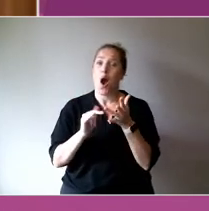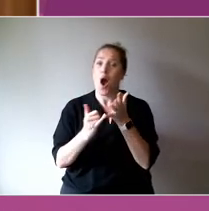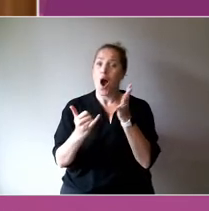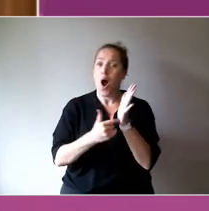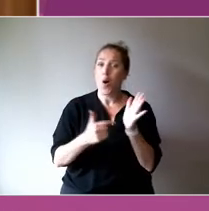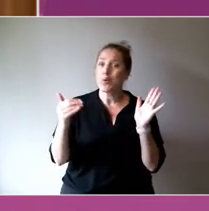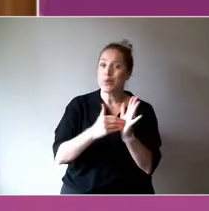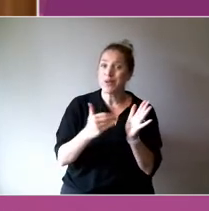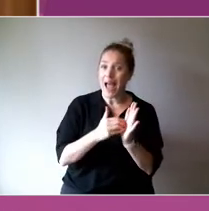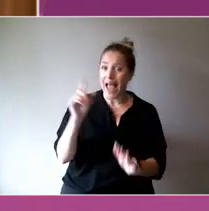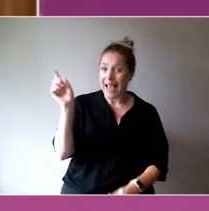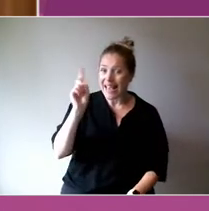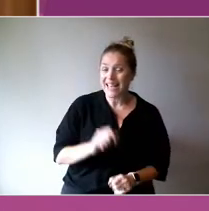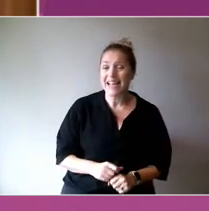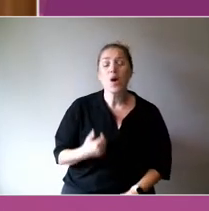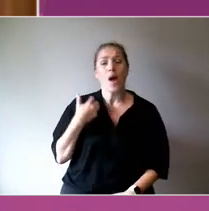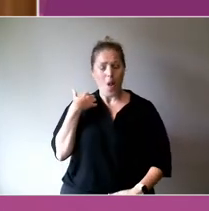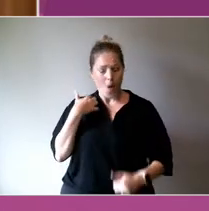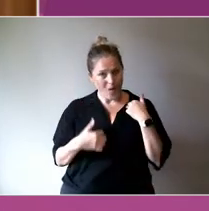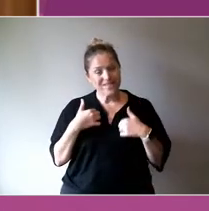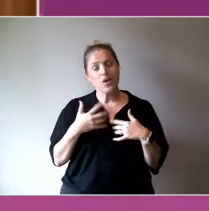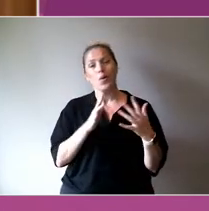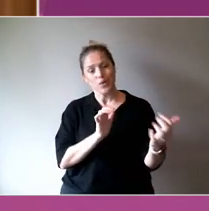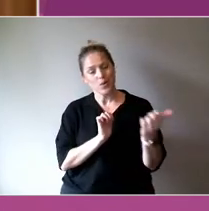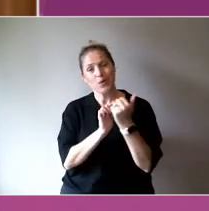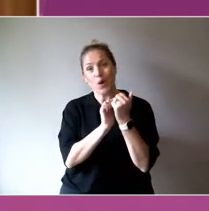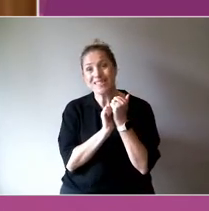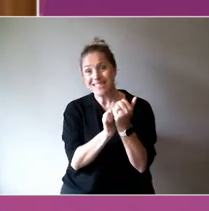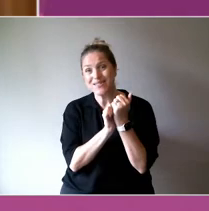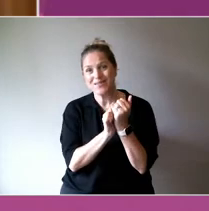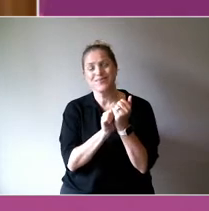continuing our partnership with the Australia Council in this important area.